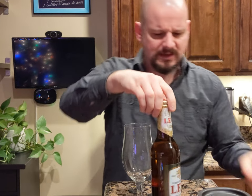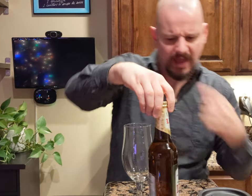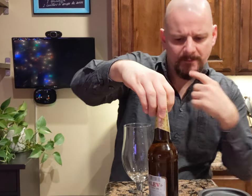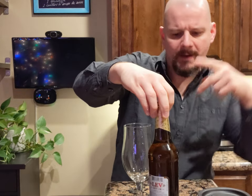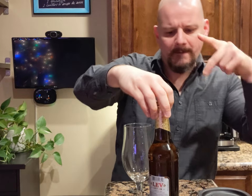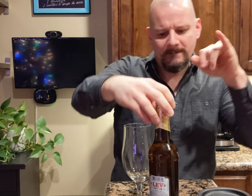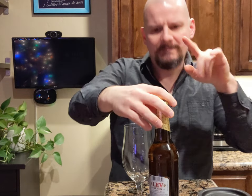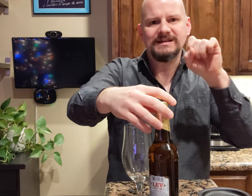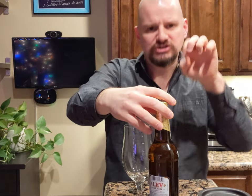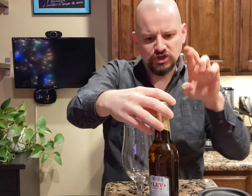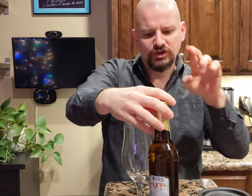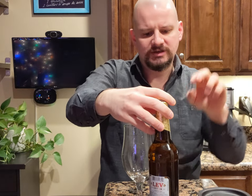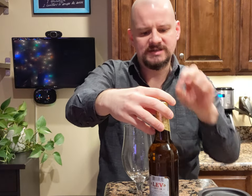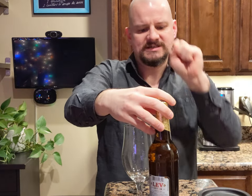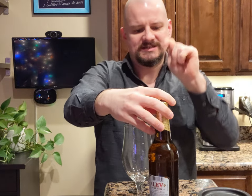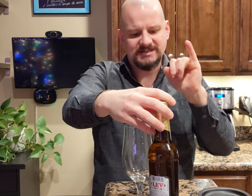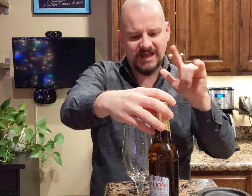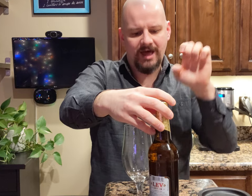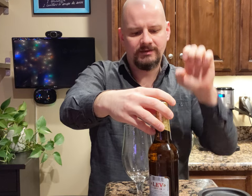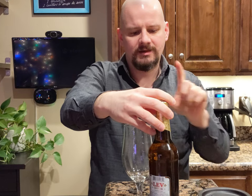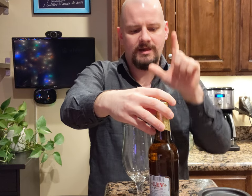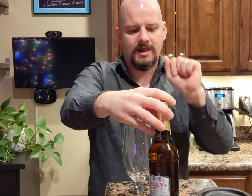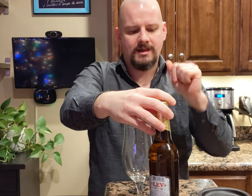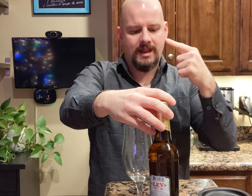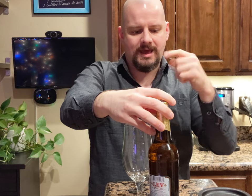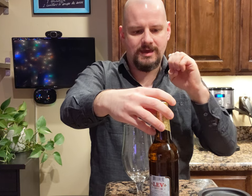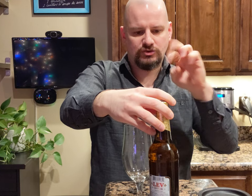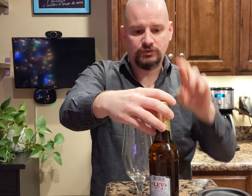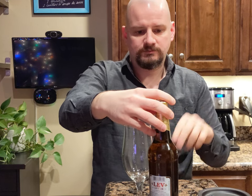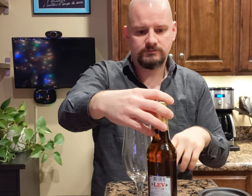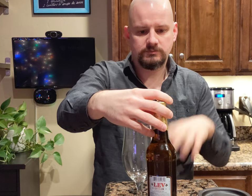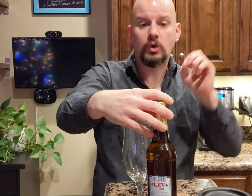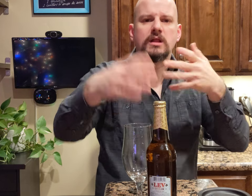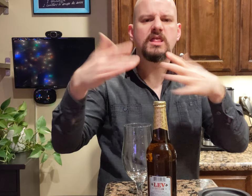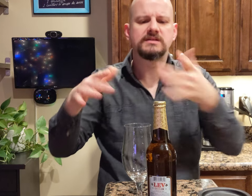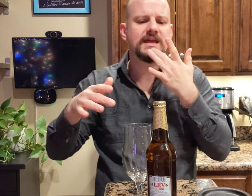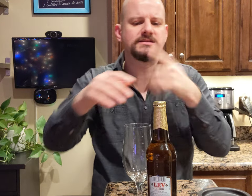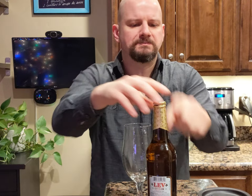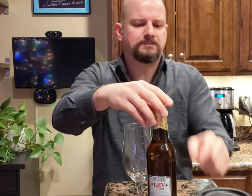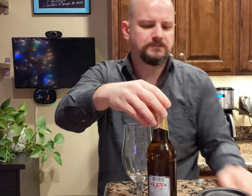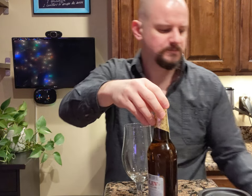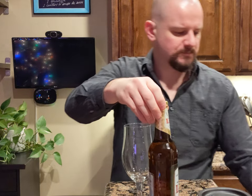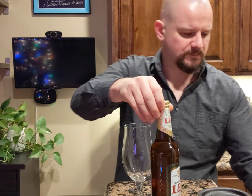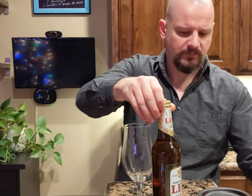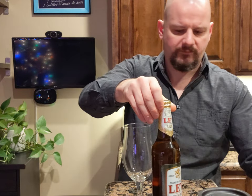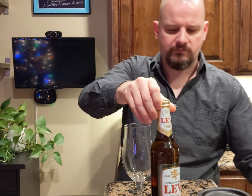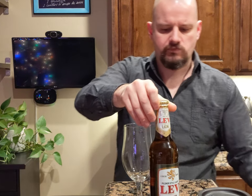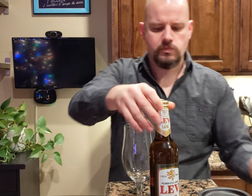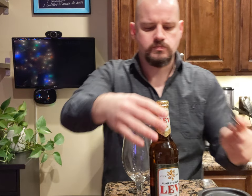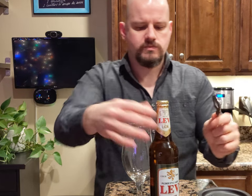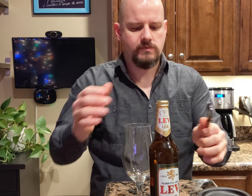It says Pilsner-style lager. Okay, let's taste it.